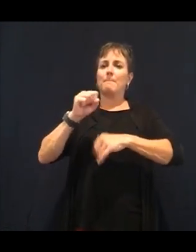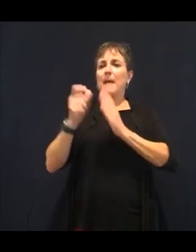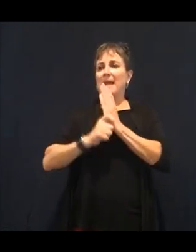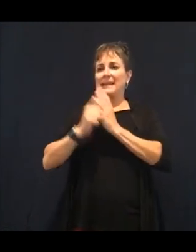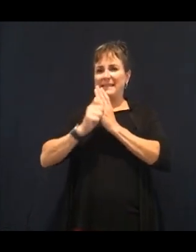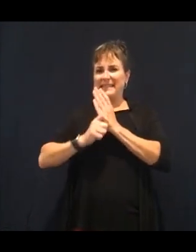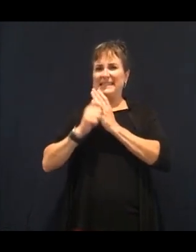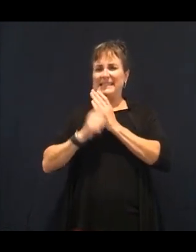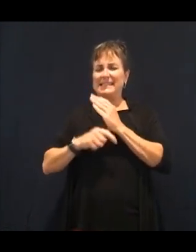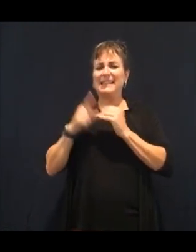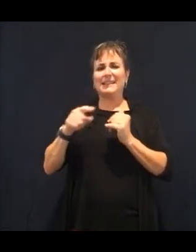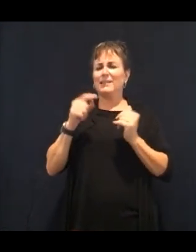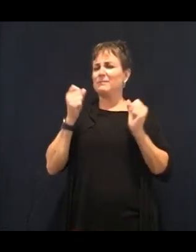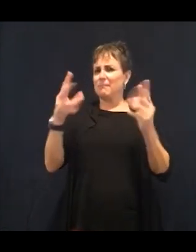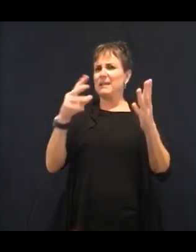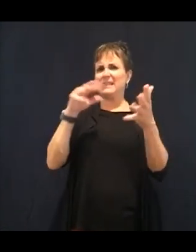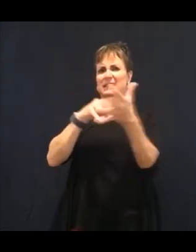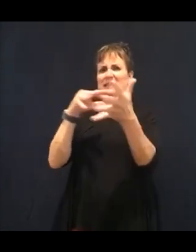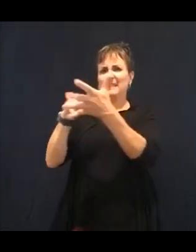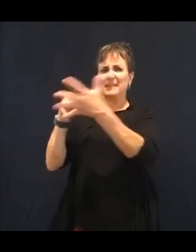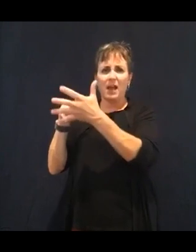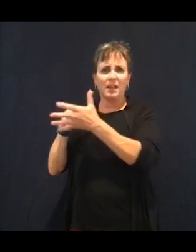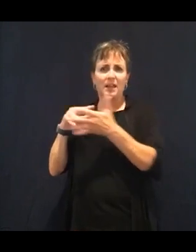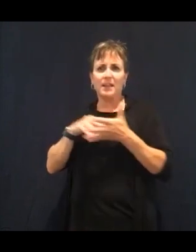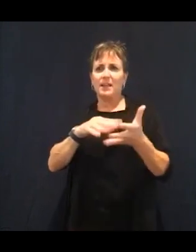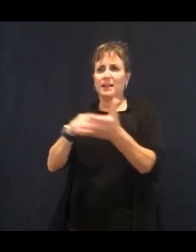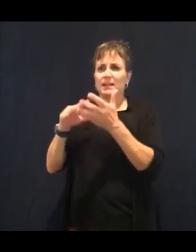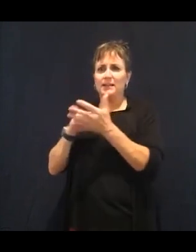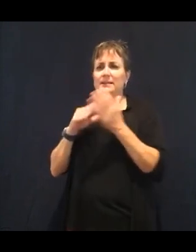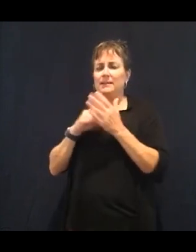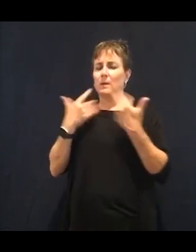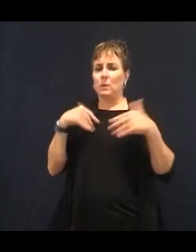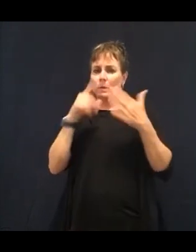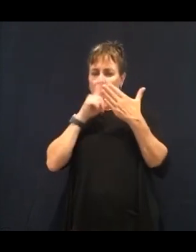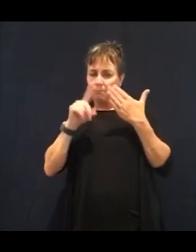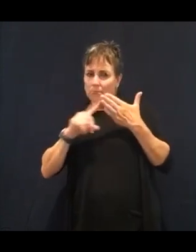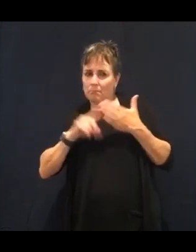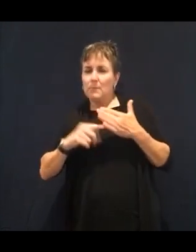and how deadly it is. But it